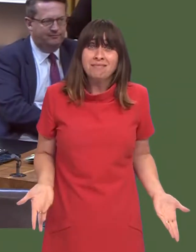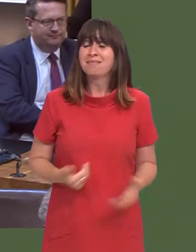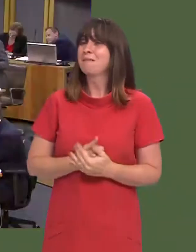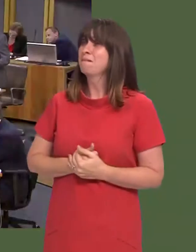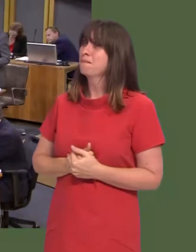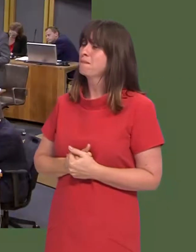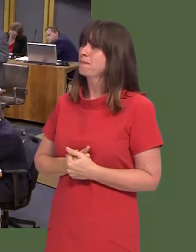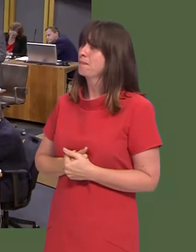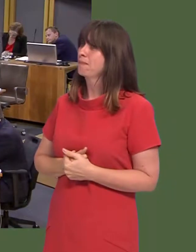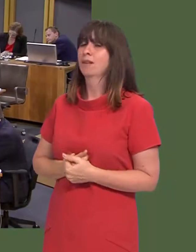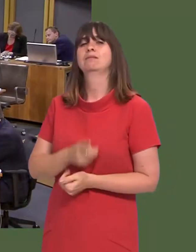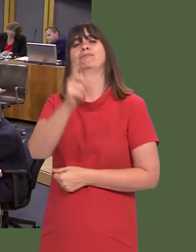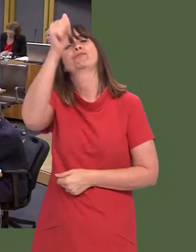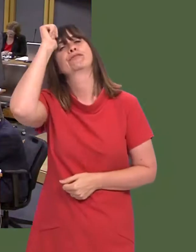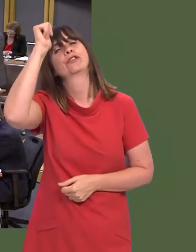Neil Hamilton: The First Ministerís obfuscating here.